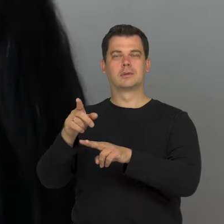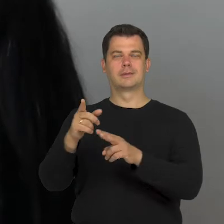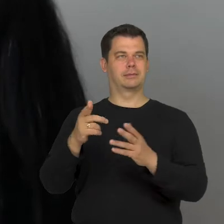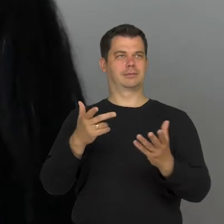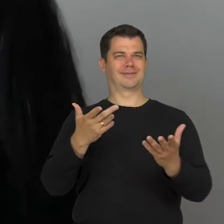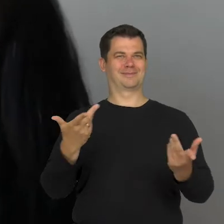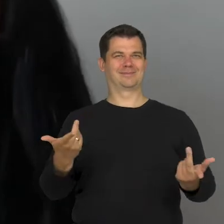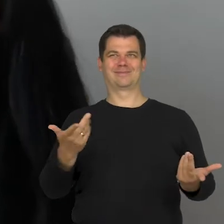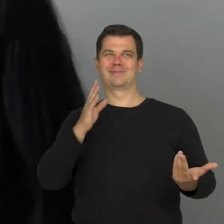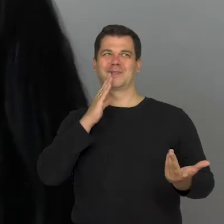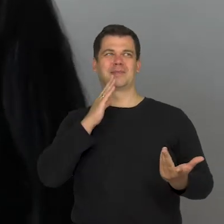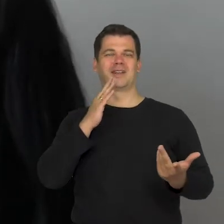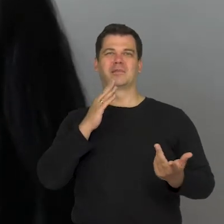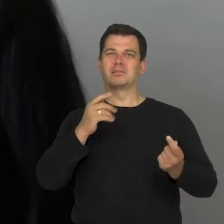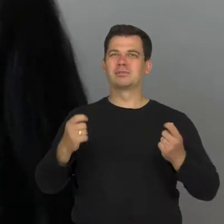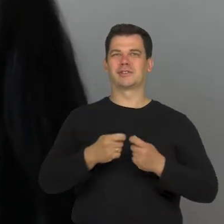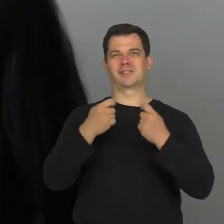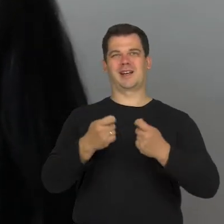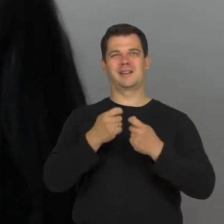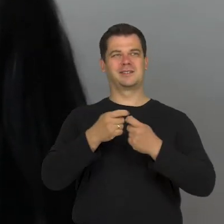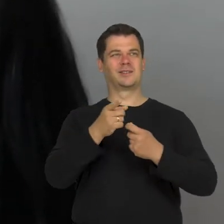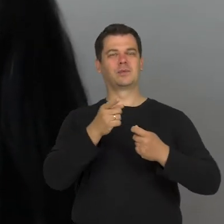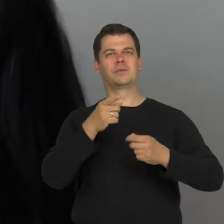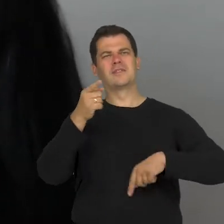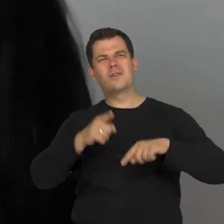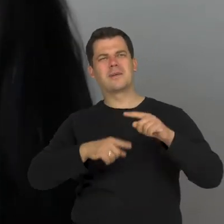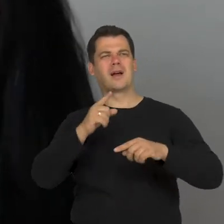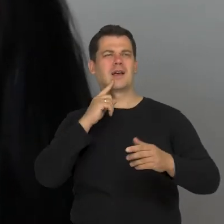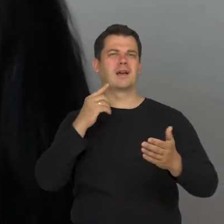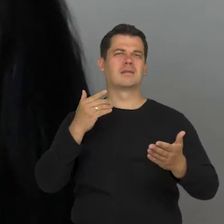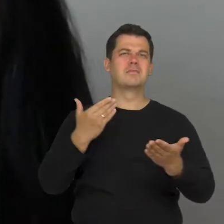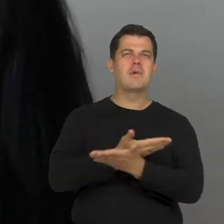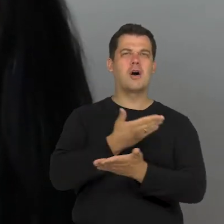goes against the discourse on aesthetics and its history